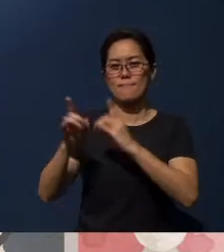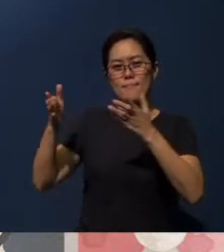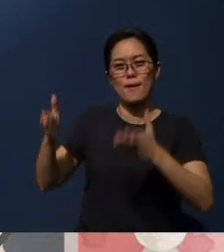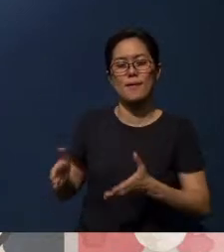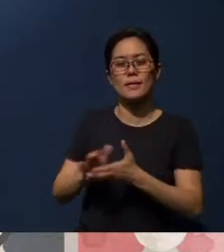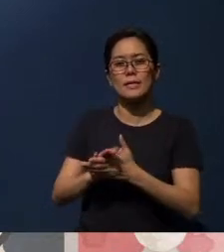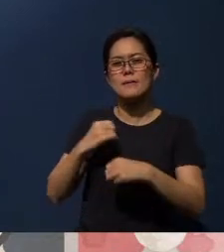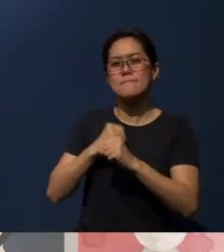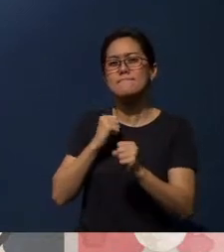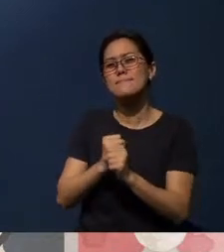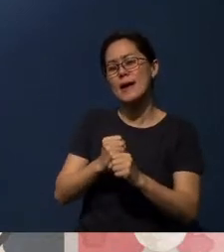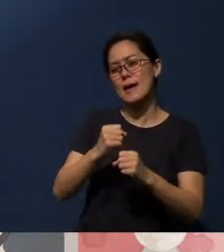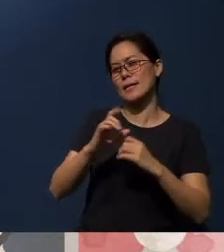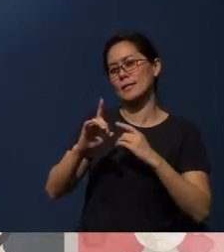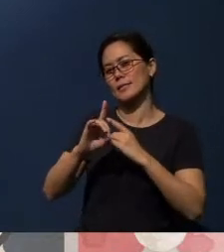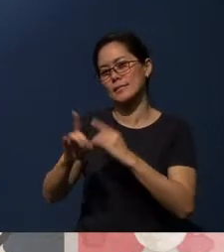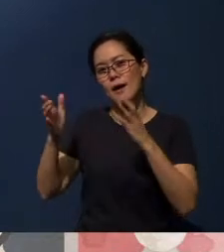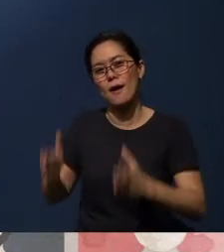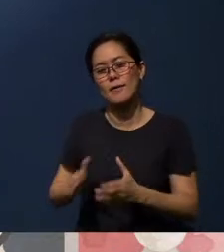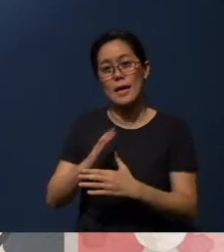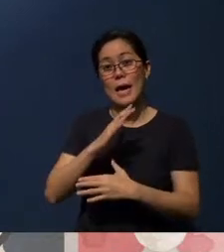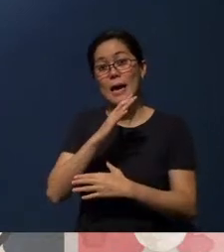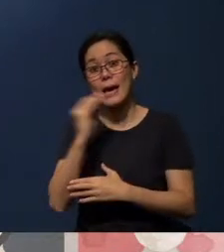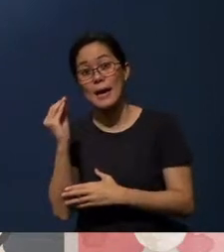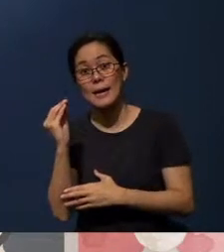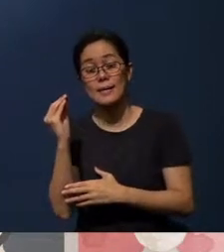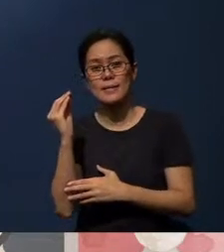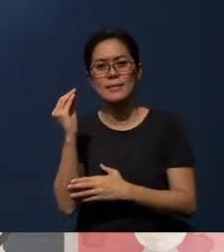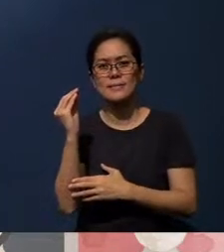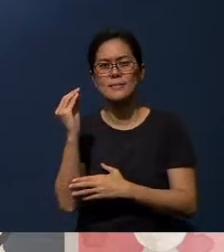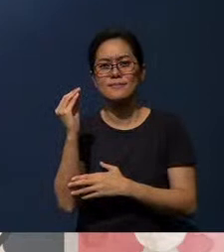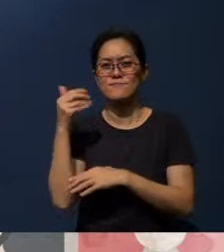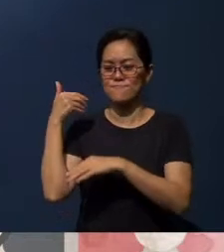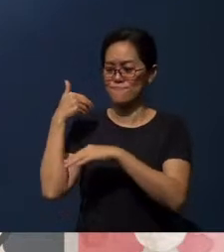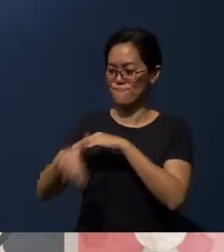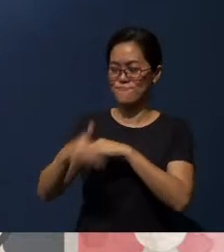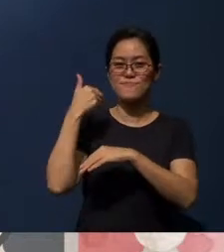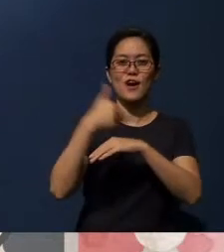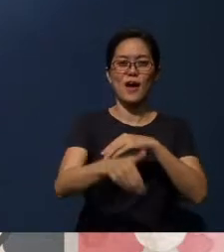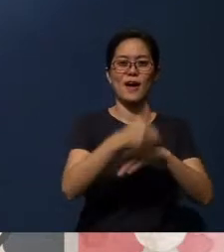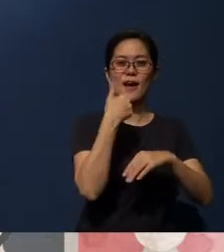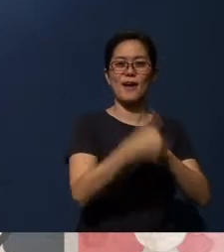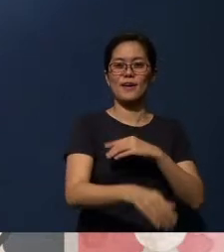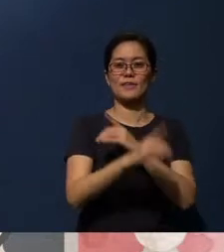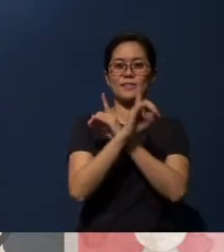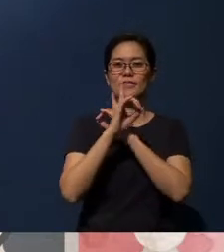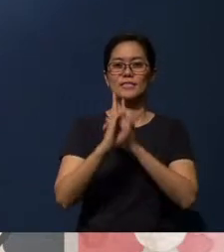to make disciples, and to send disciples.